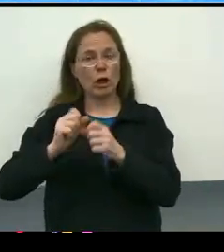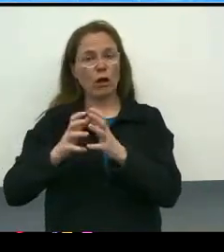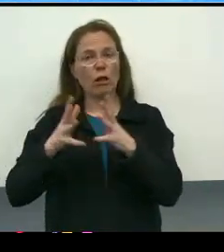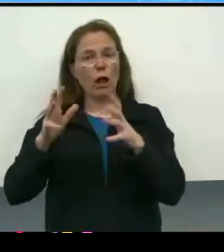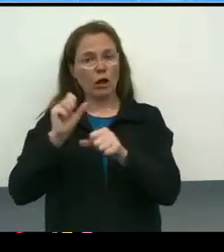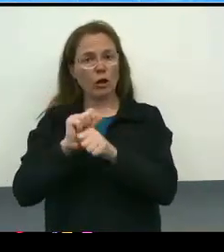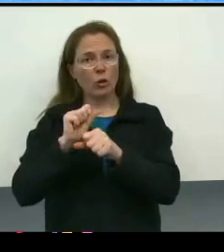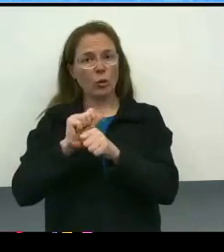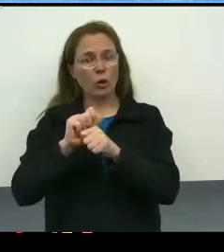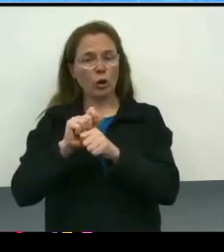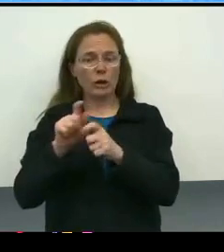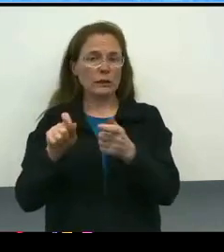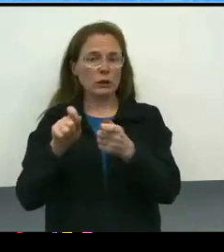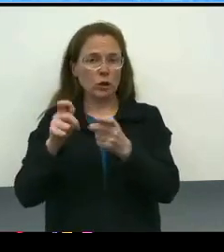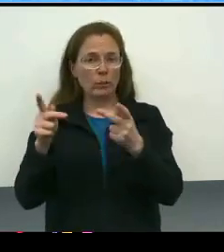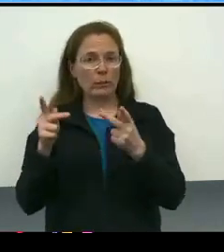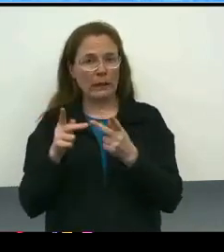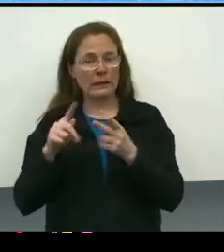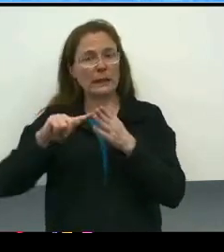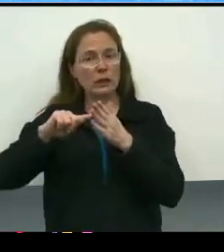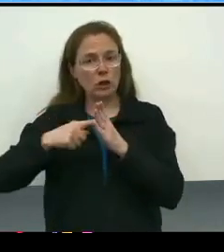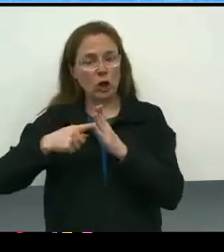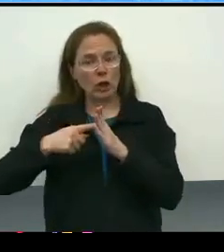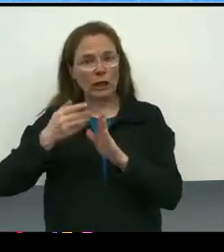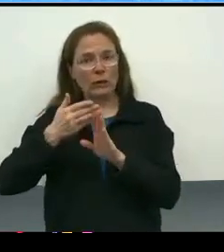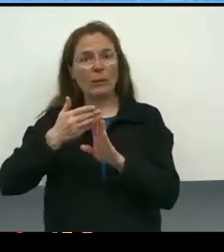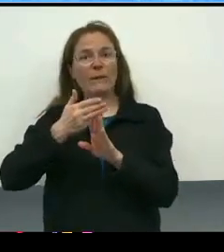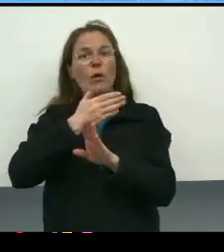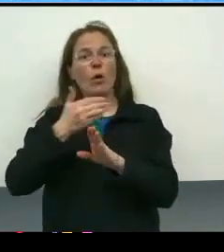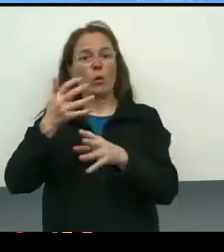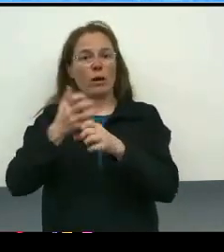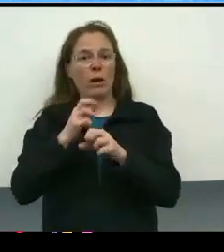in certain places that started even before we had the report in hand,